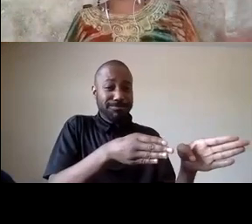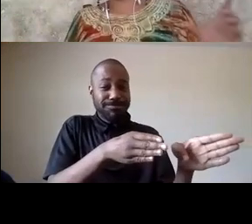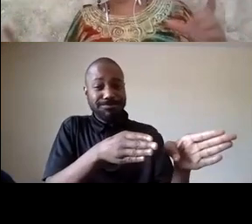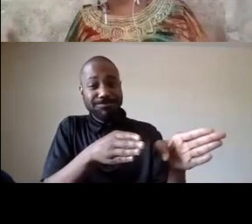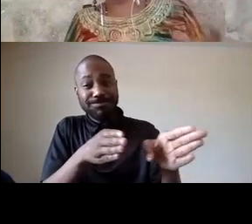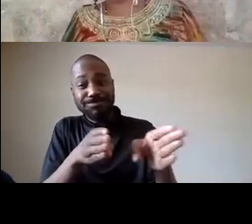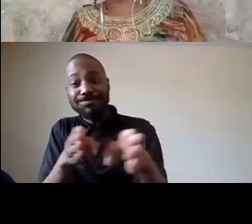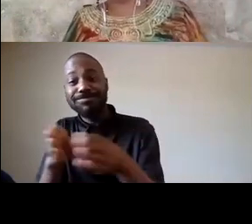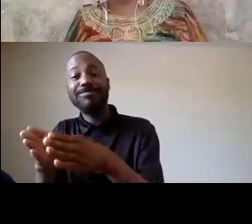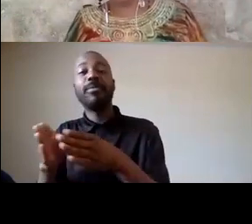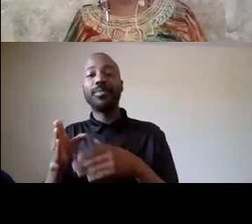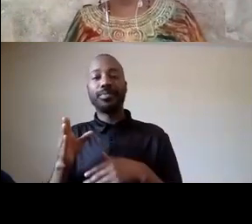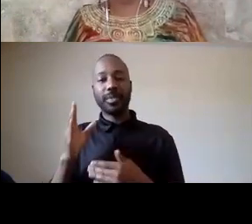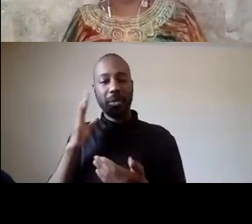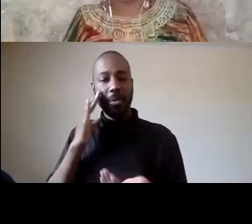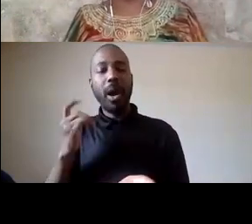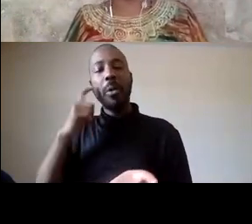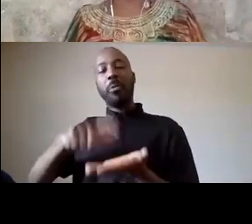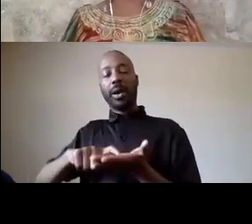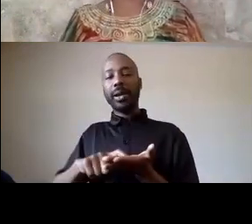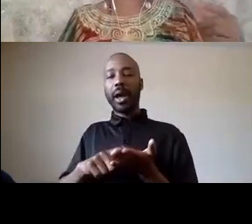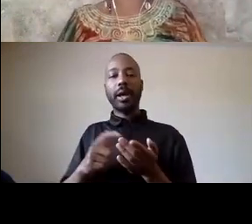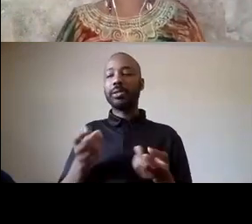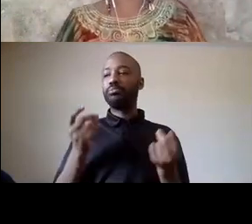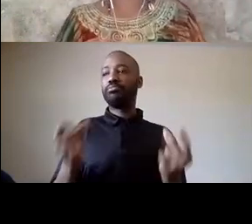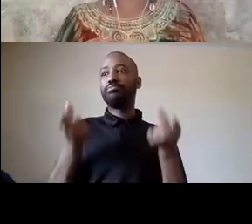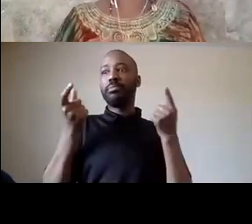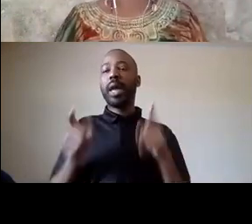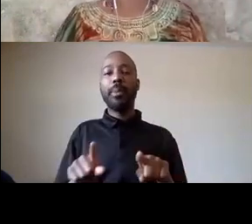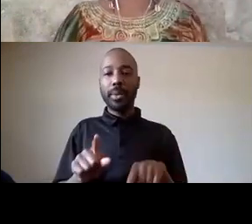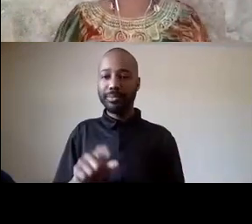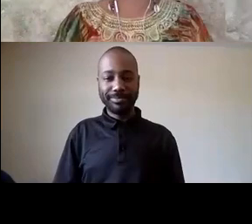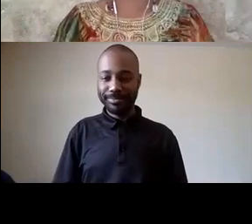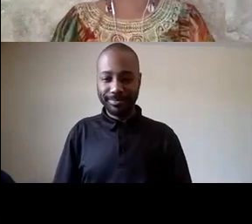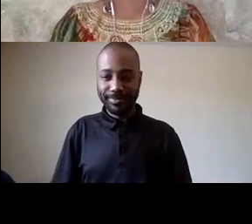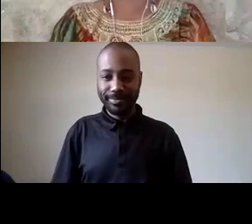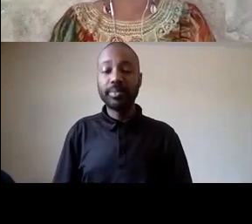that it won't always happen immediately what happened in minneapolis should be